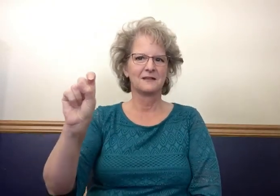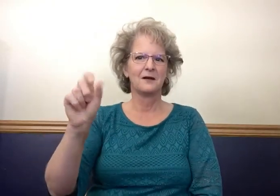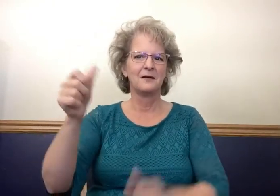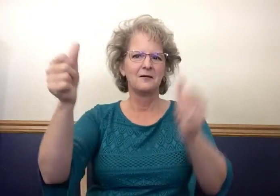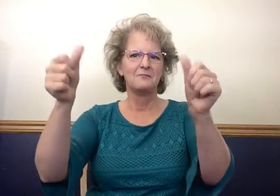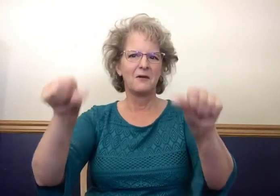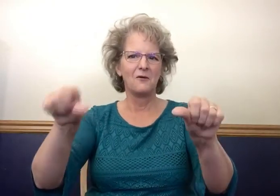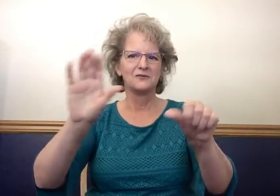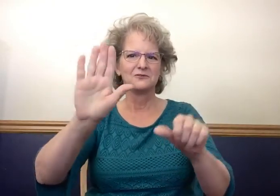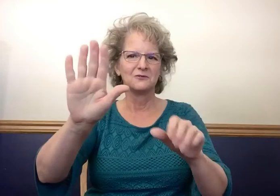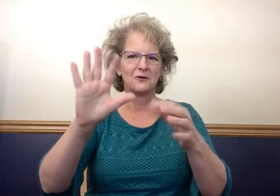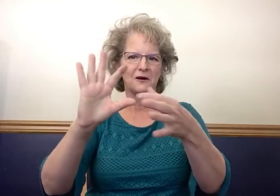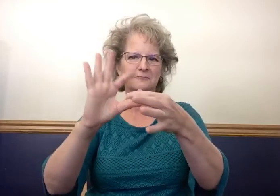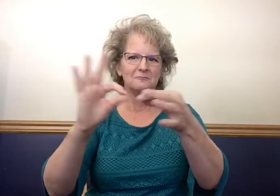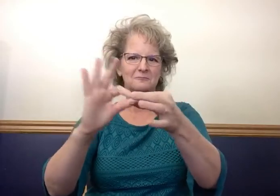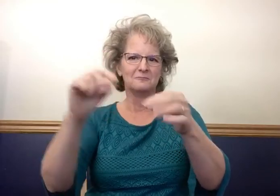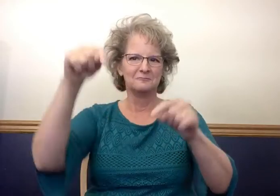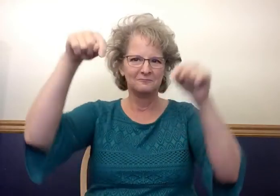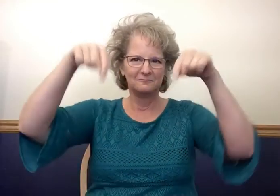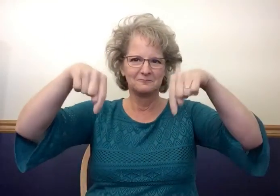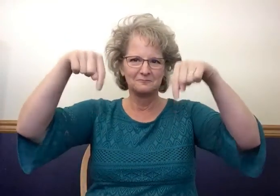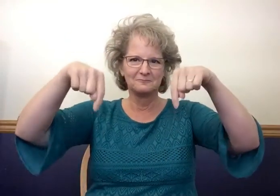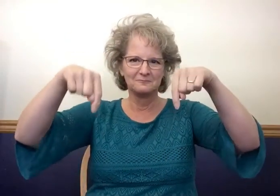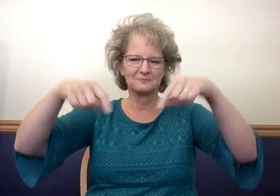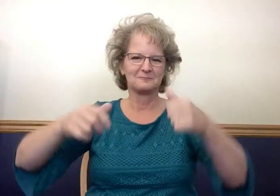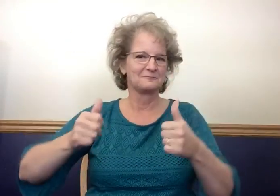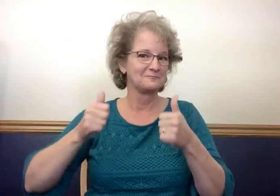Please post your comment below. Thank you!